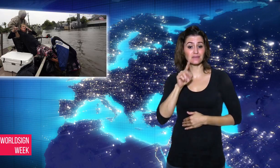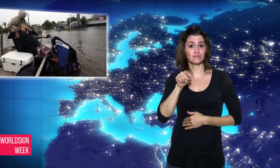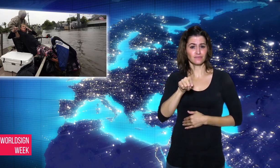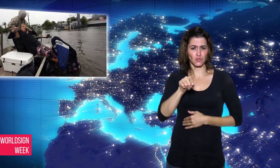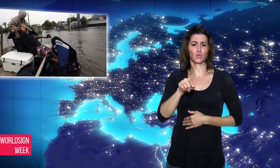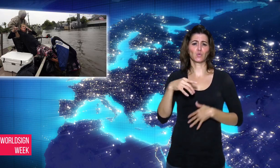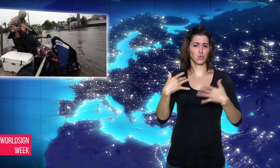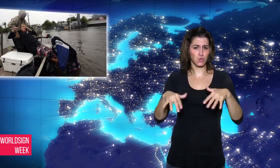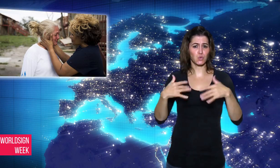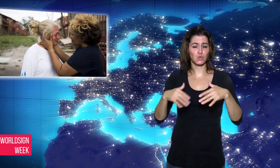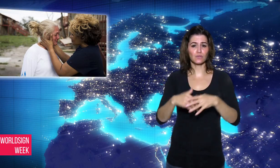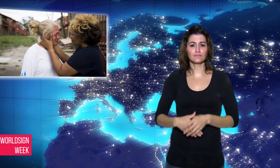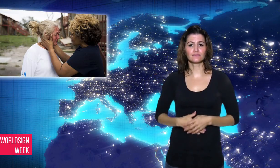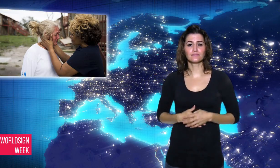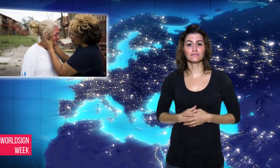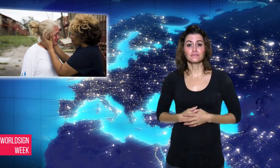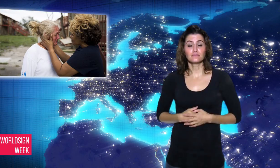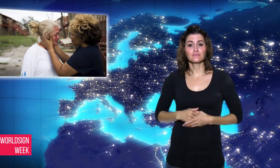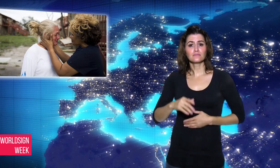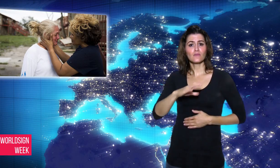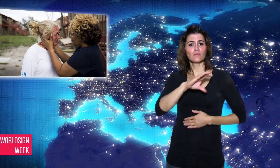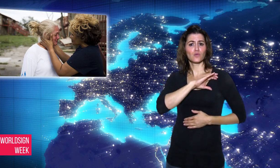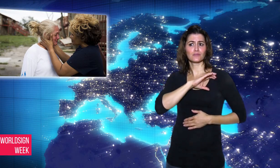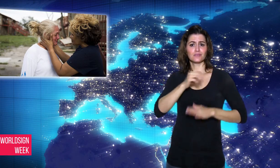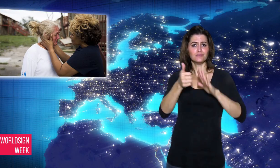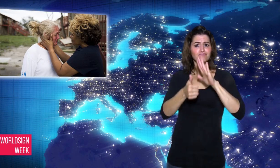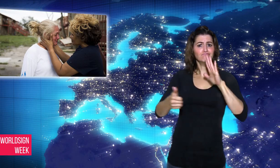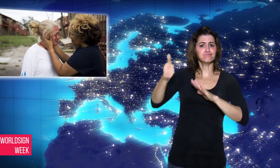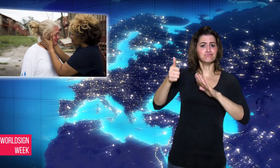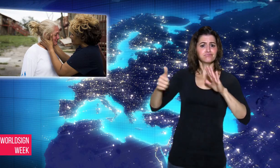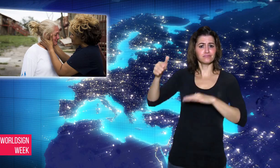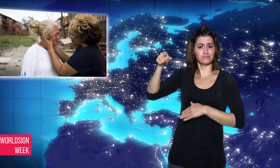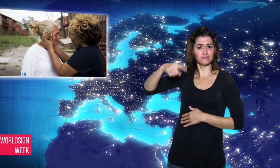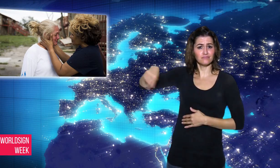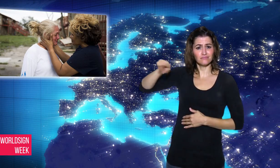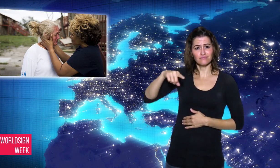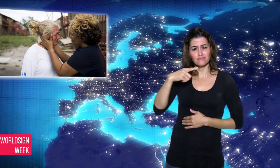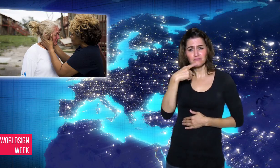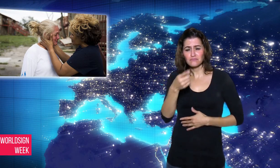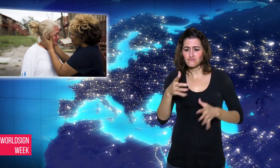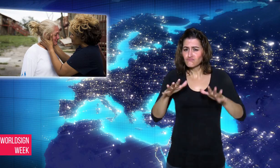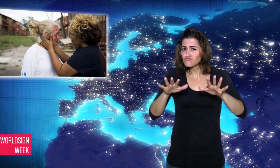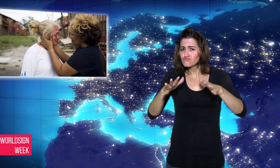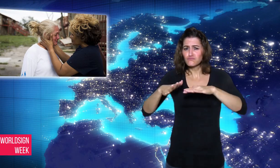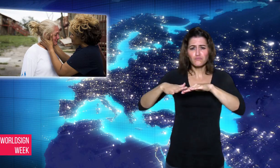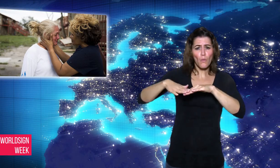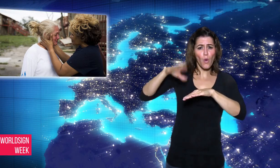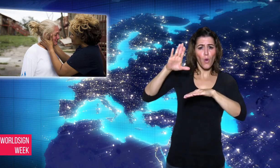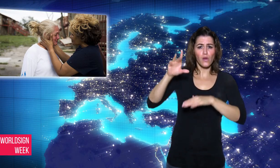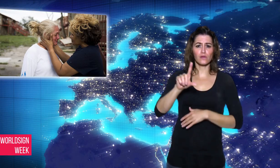have been rescued but the death toll